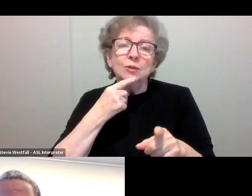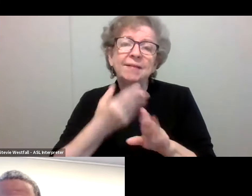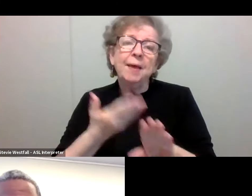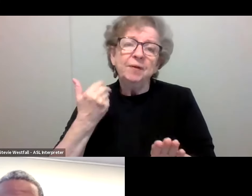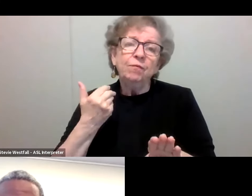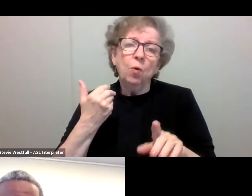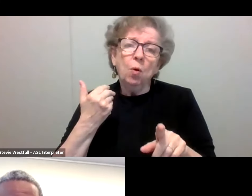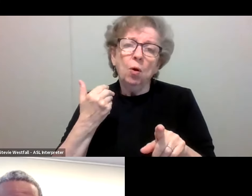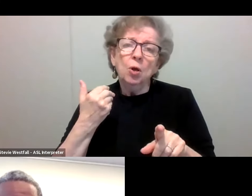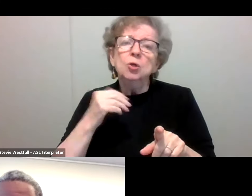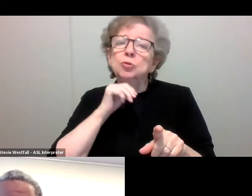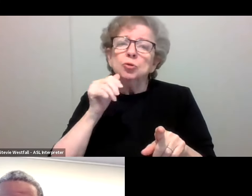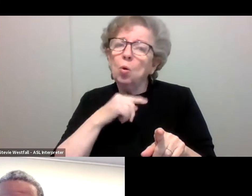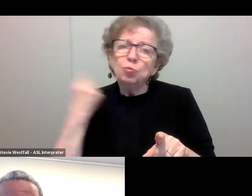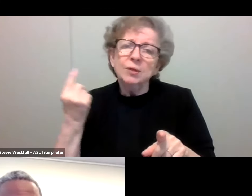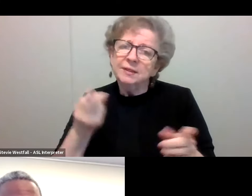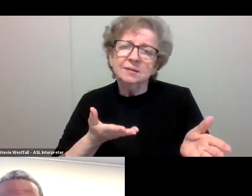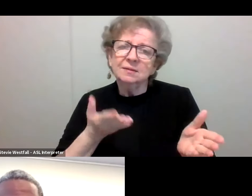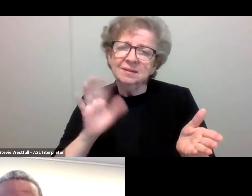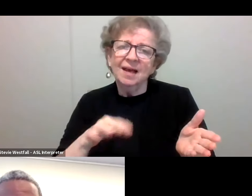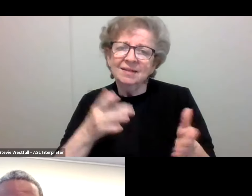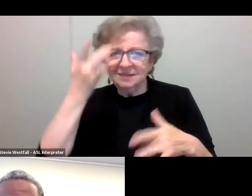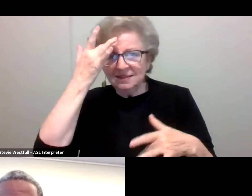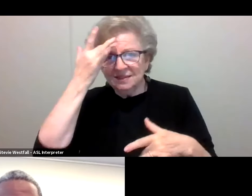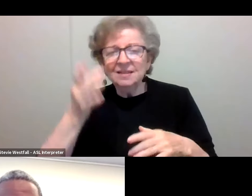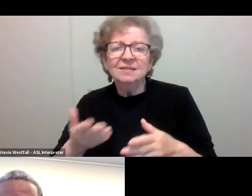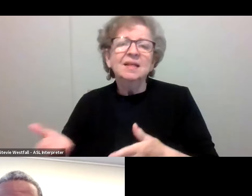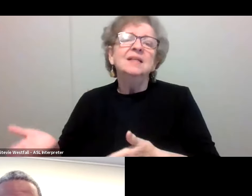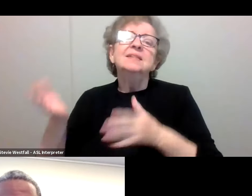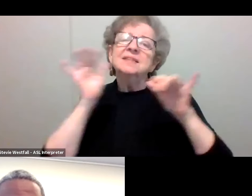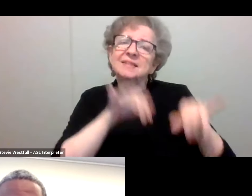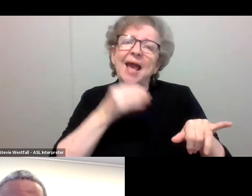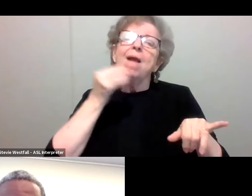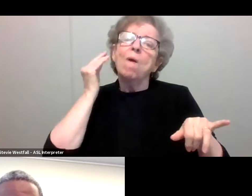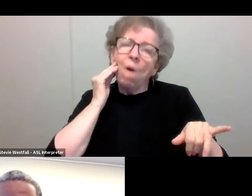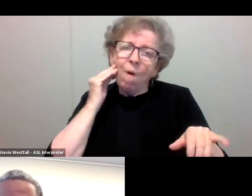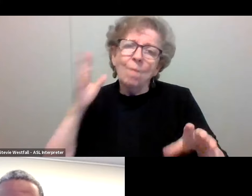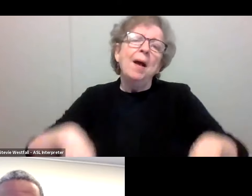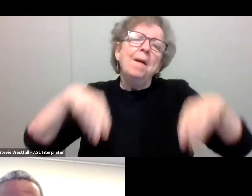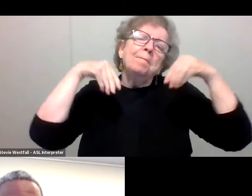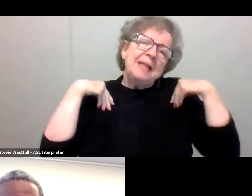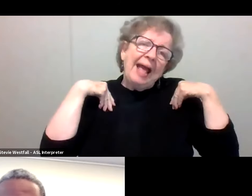Don't risk spreading disease. Stay at home, grab a blanket, some hot tea, watch the game if you're into the game,